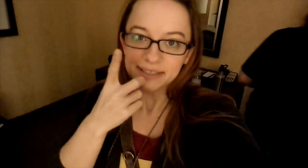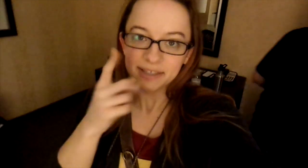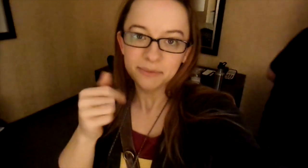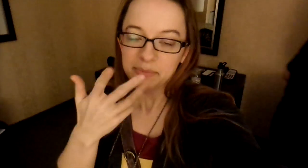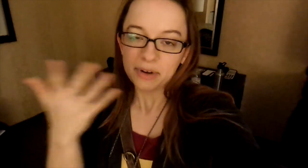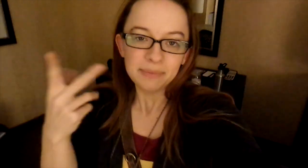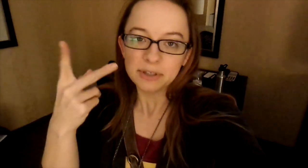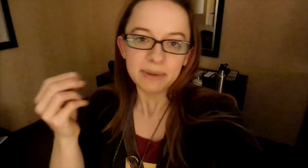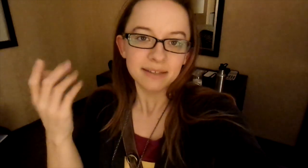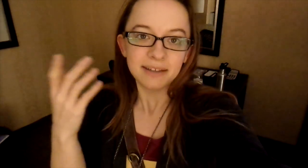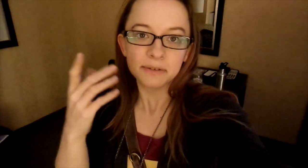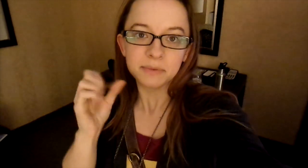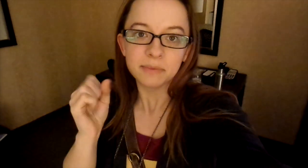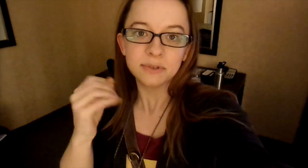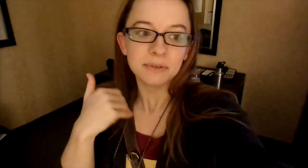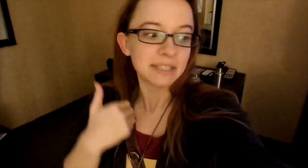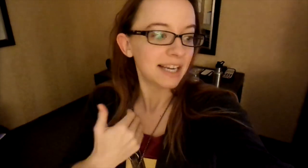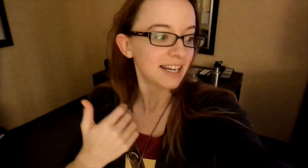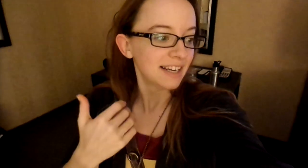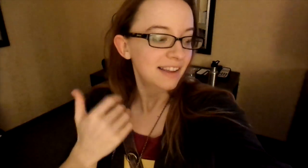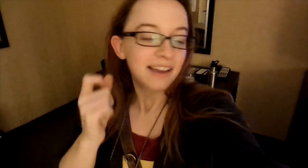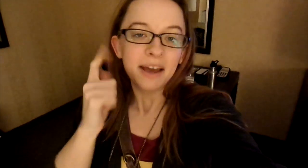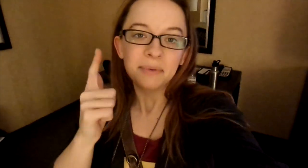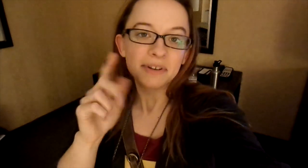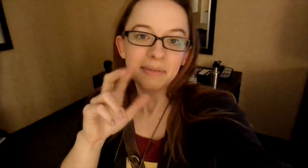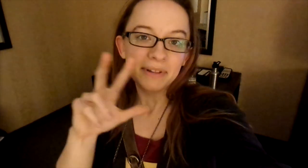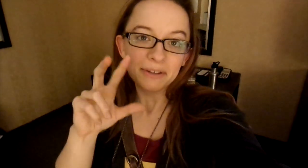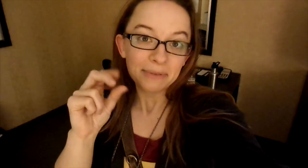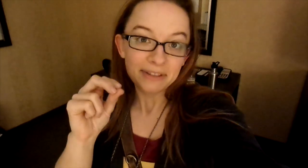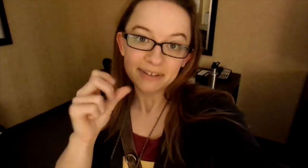dinner and we passed out because we were so tired. I woke up at like